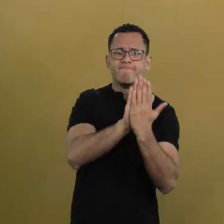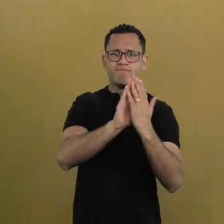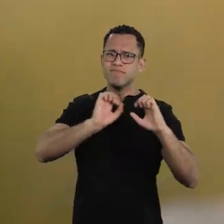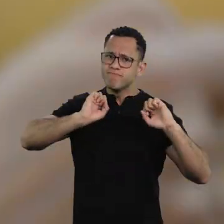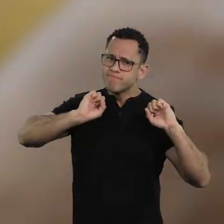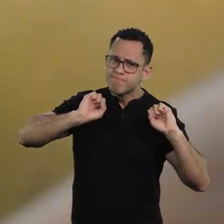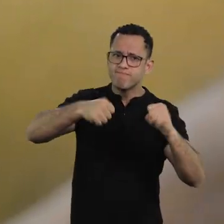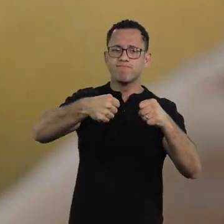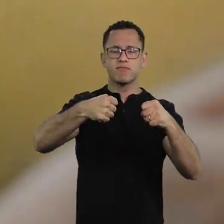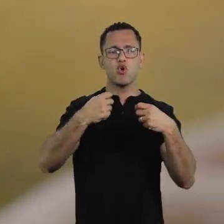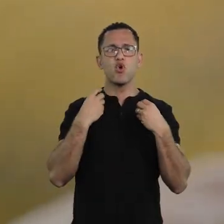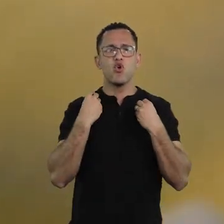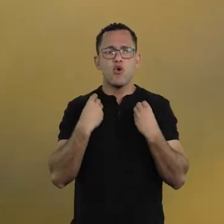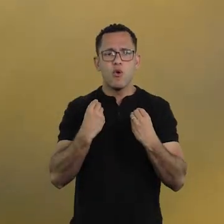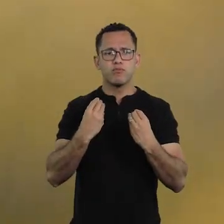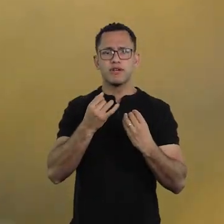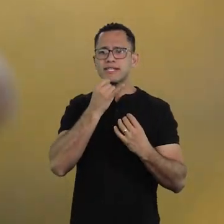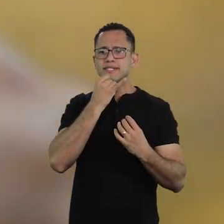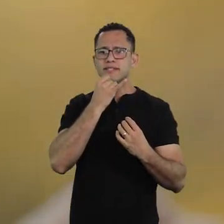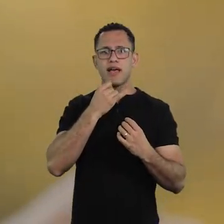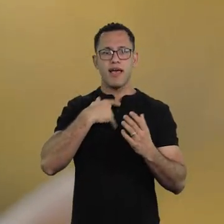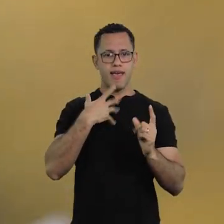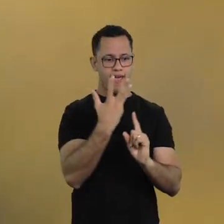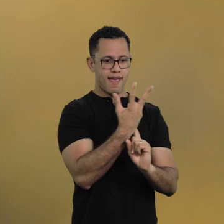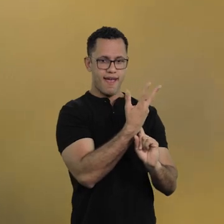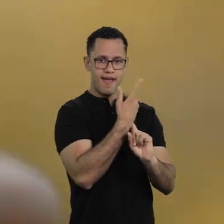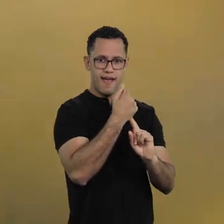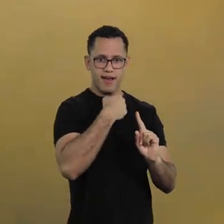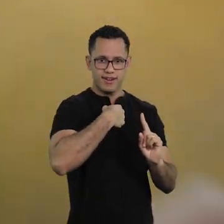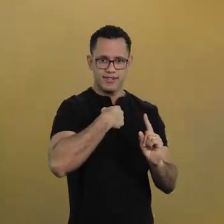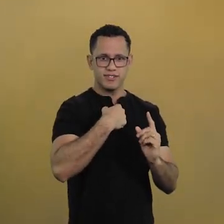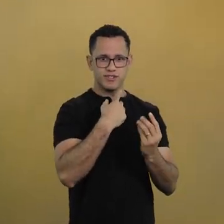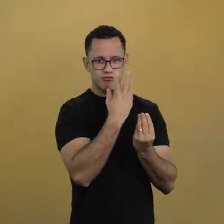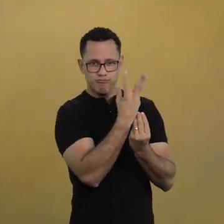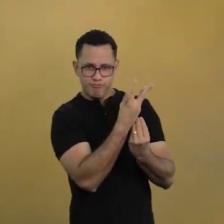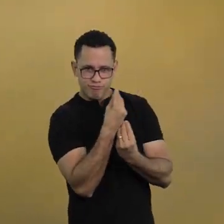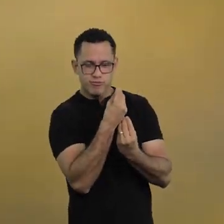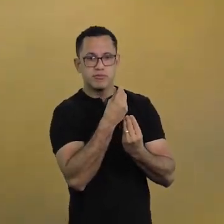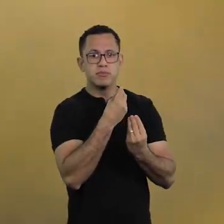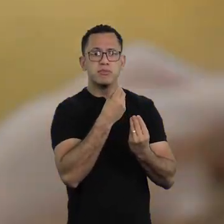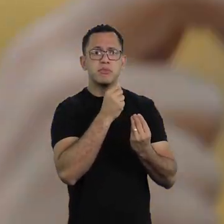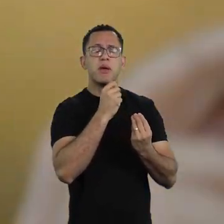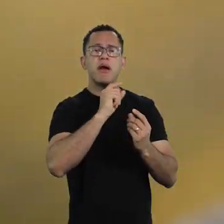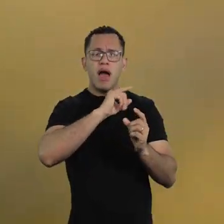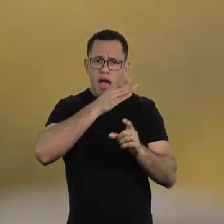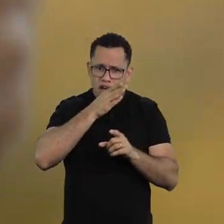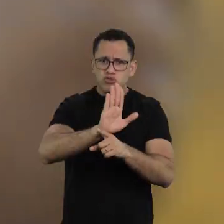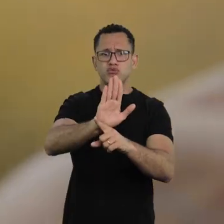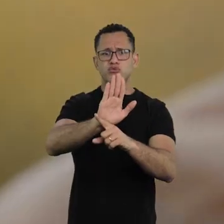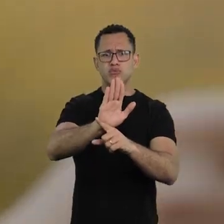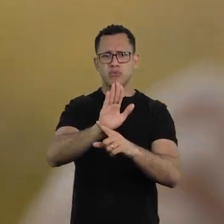Confront more? How can I use my art as an additional tool?